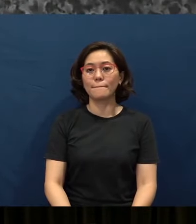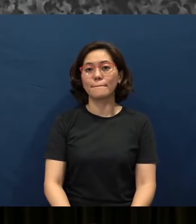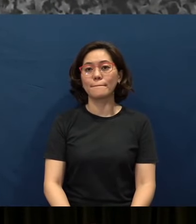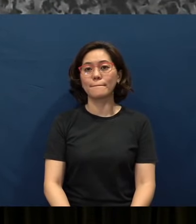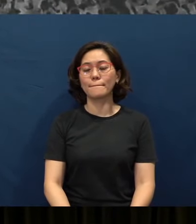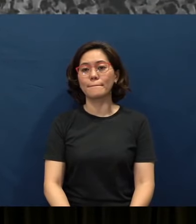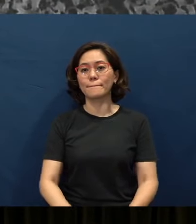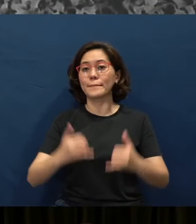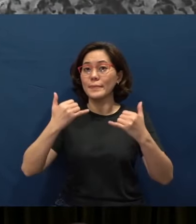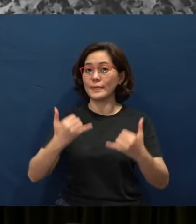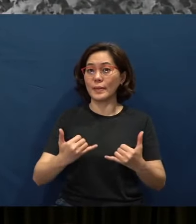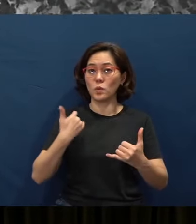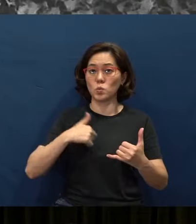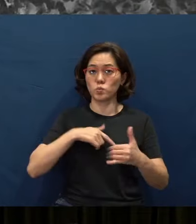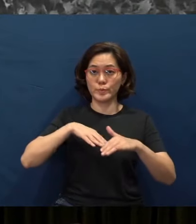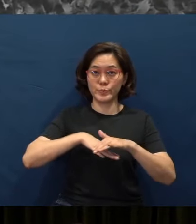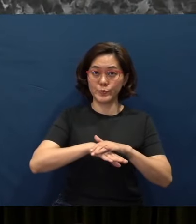We will now go into a time of prayer.